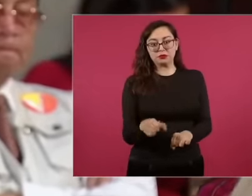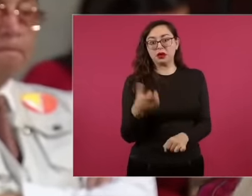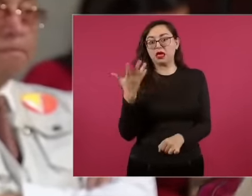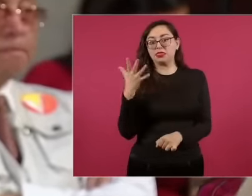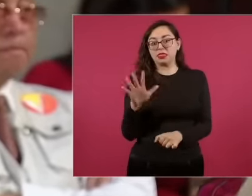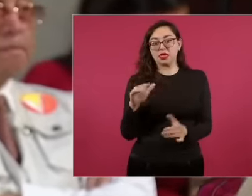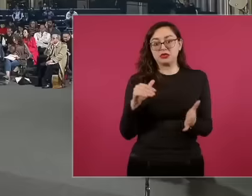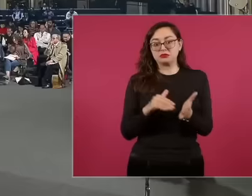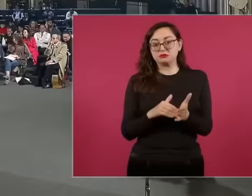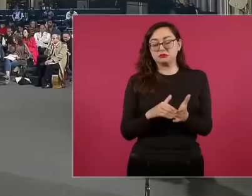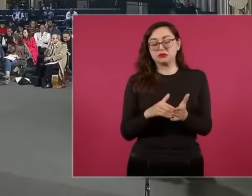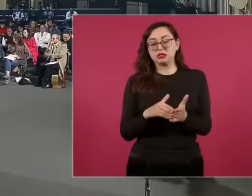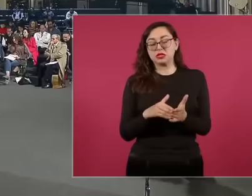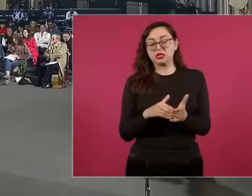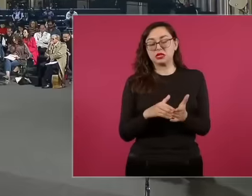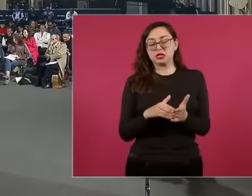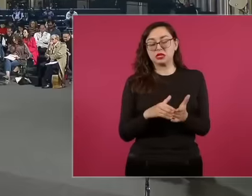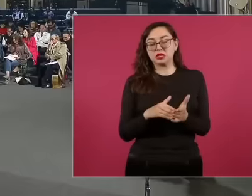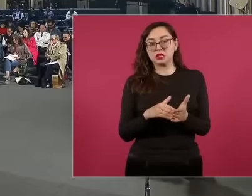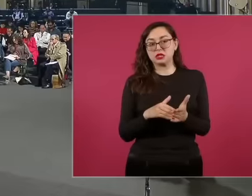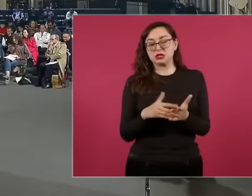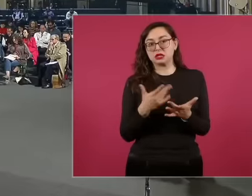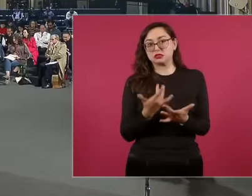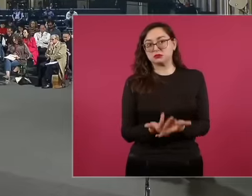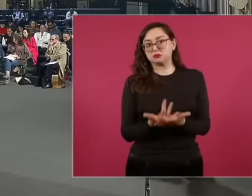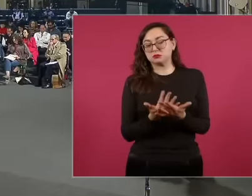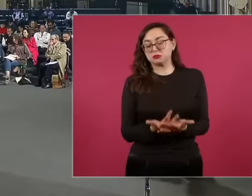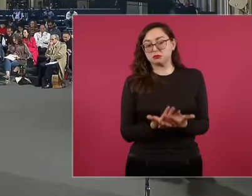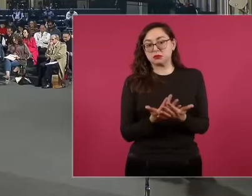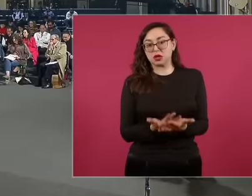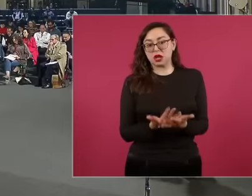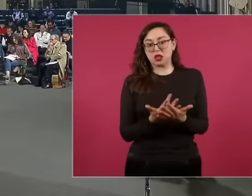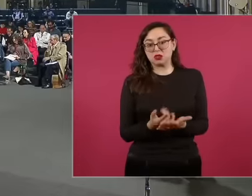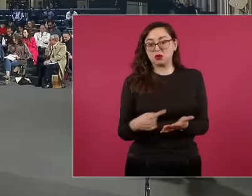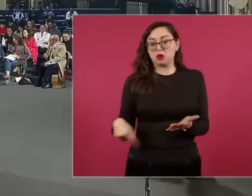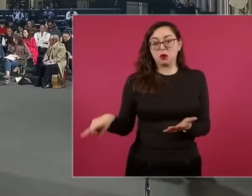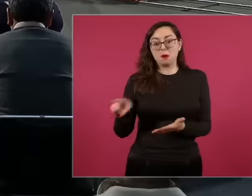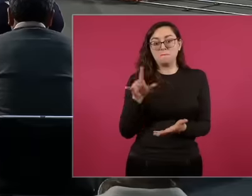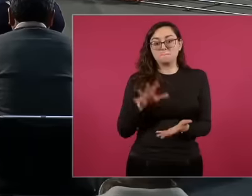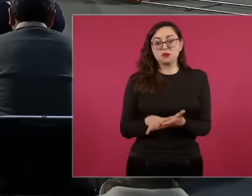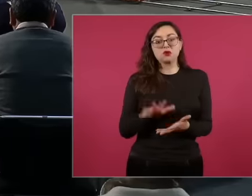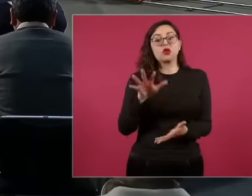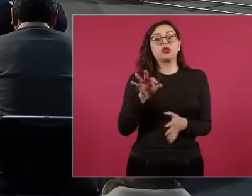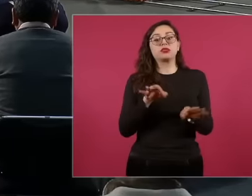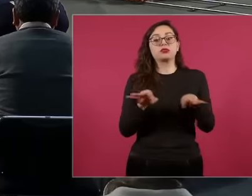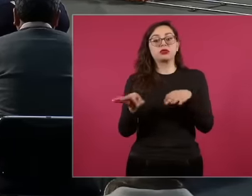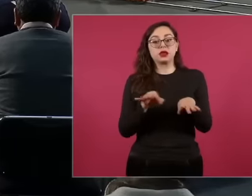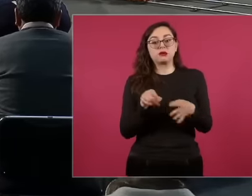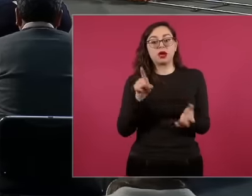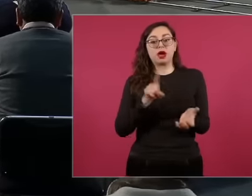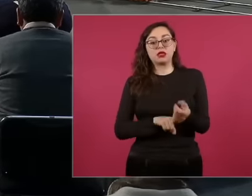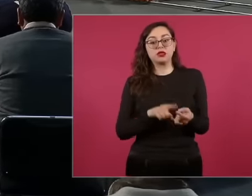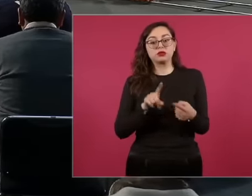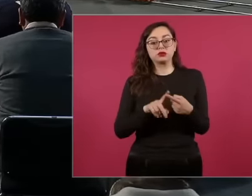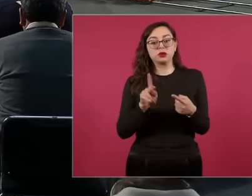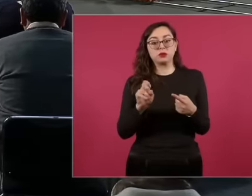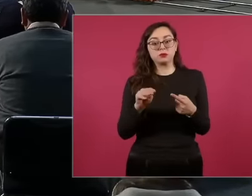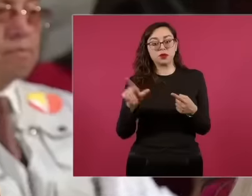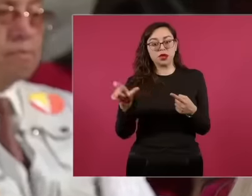in Limbo 10,000 sorry and they are mostly just Pemex workers from